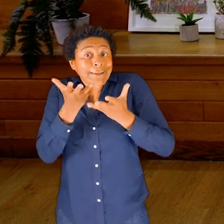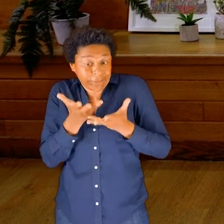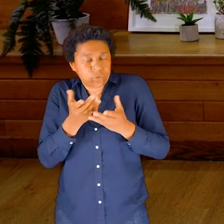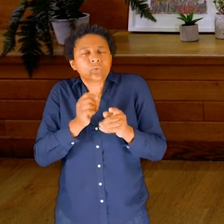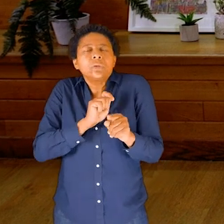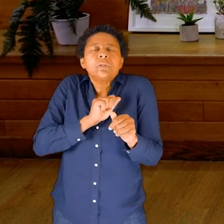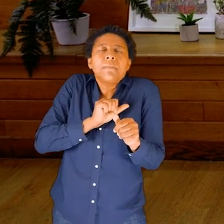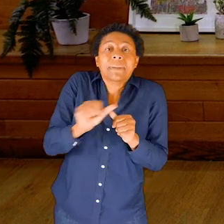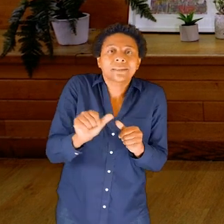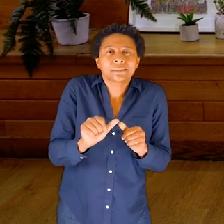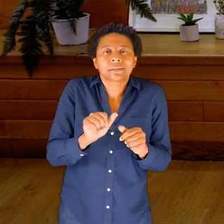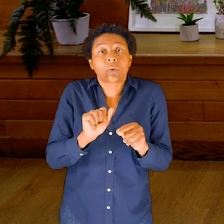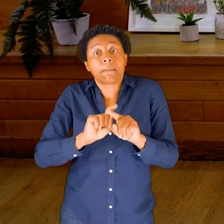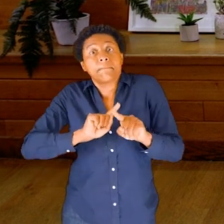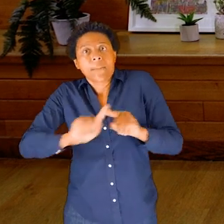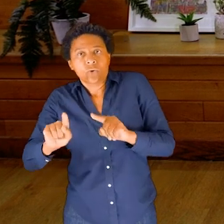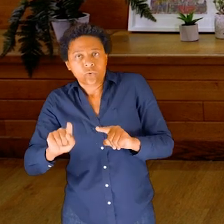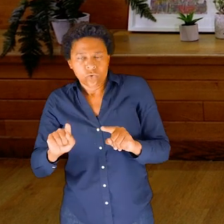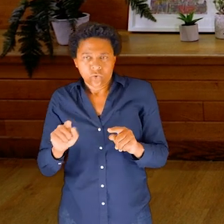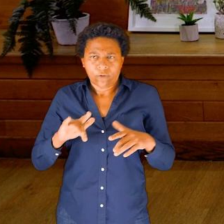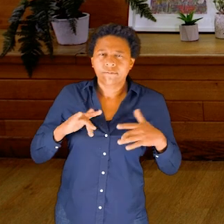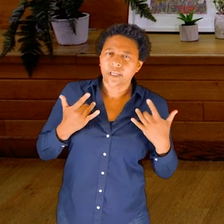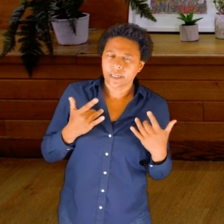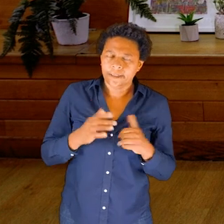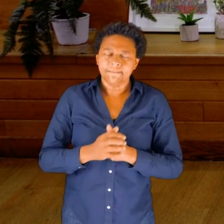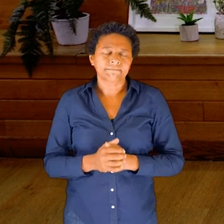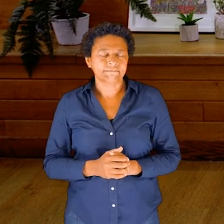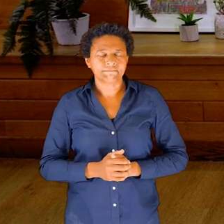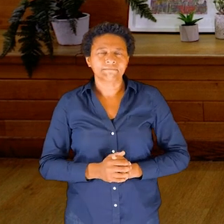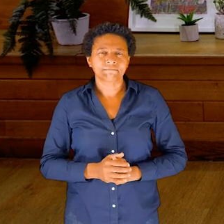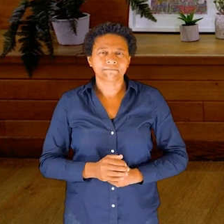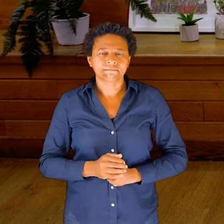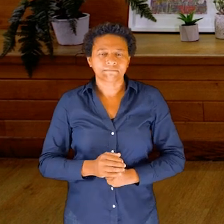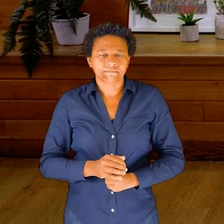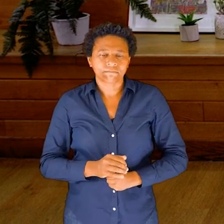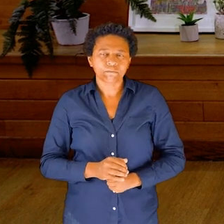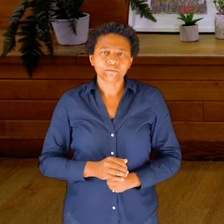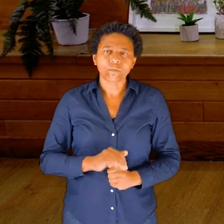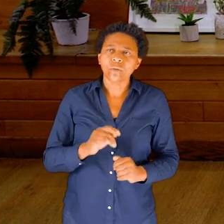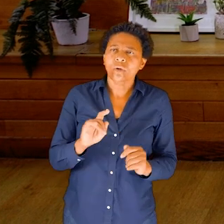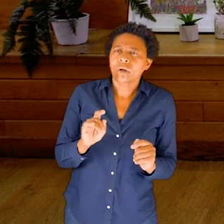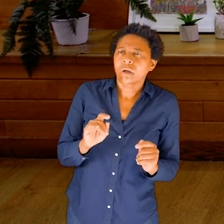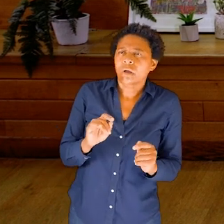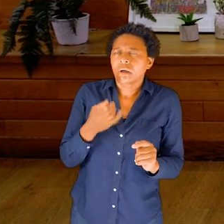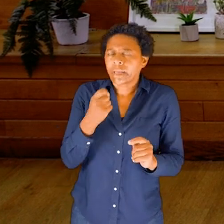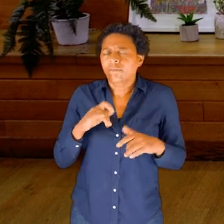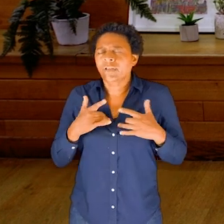of this fluid moving inside the container of the head, perhaps the eyeballs, perhaps even the mouth too.